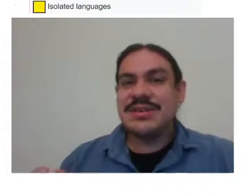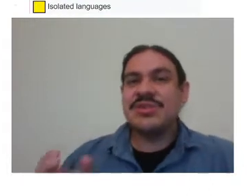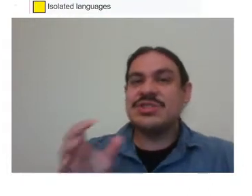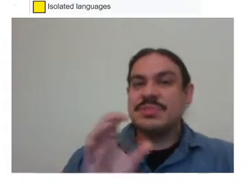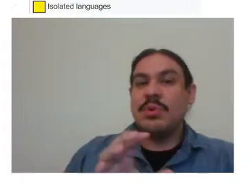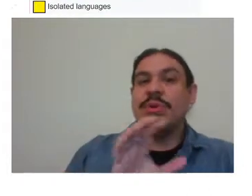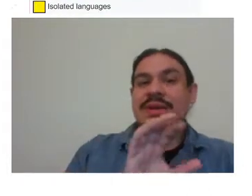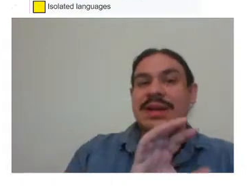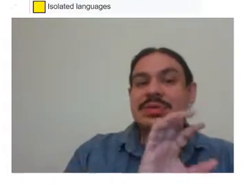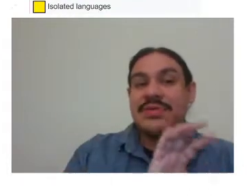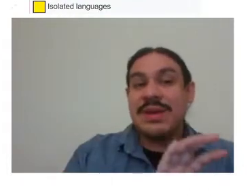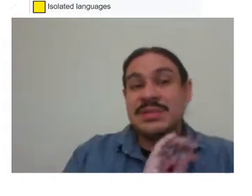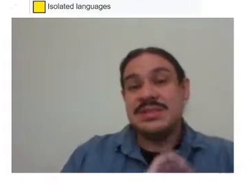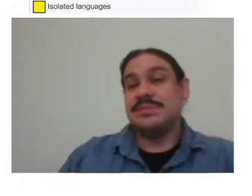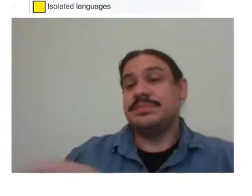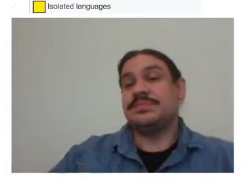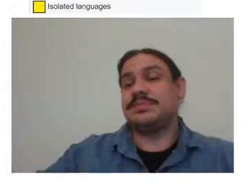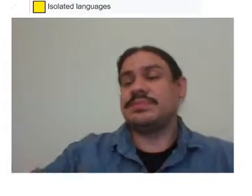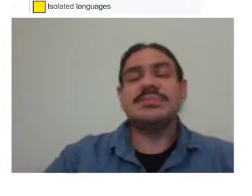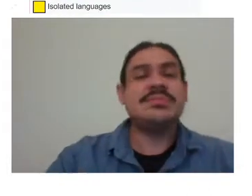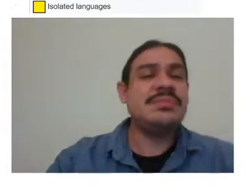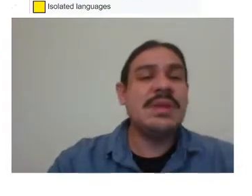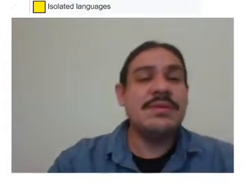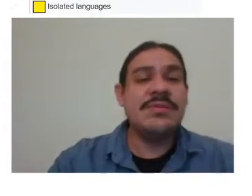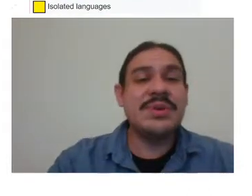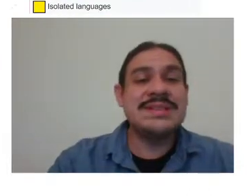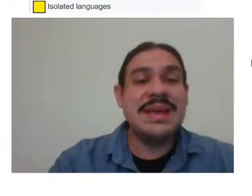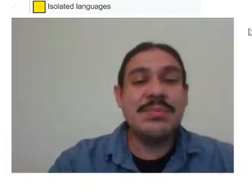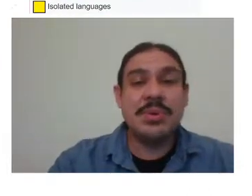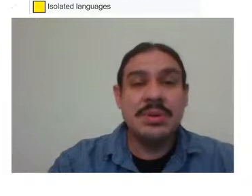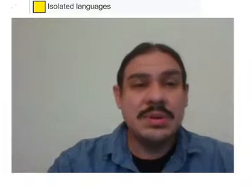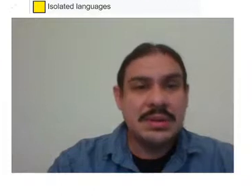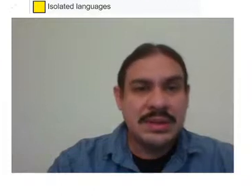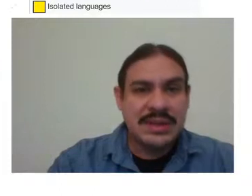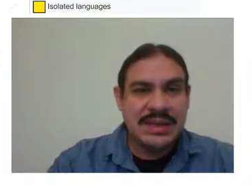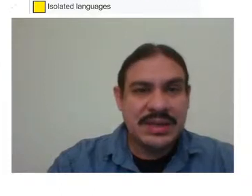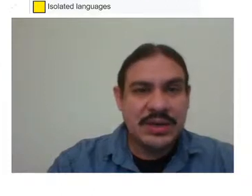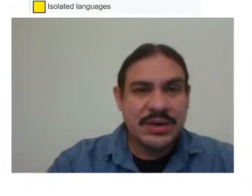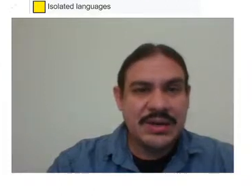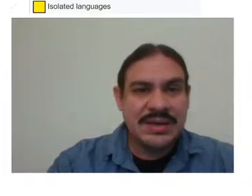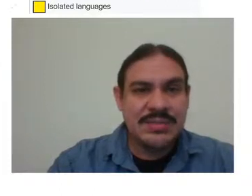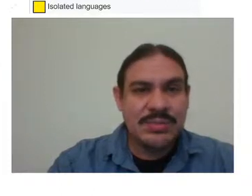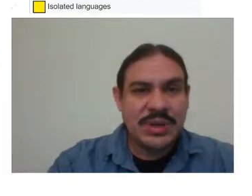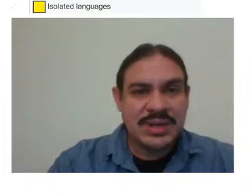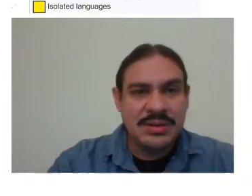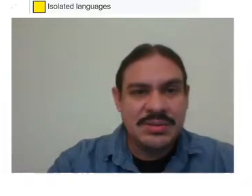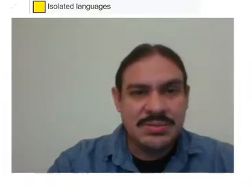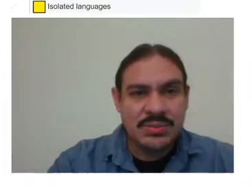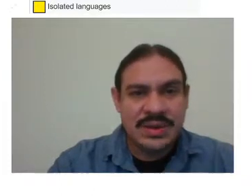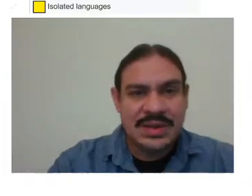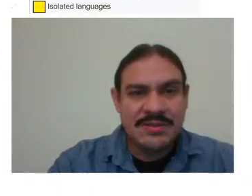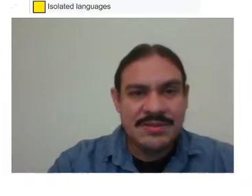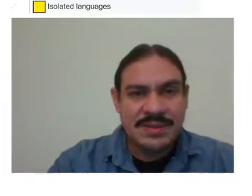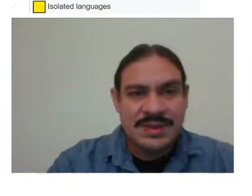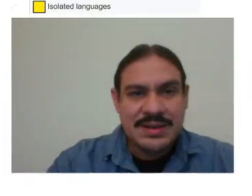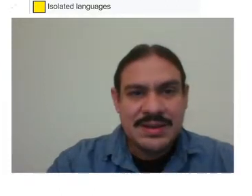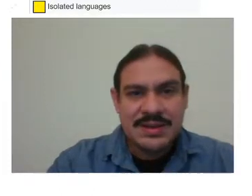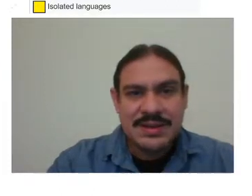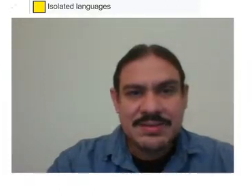there are spoken language families. For example here in Britain we have a